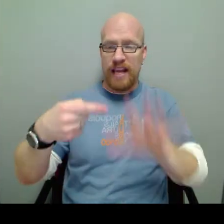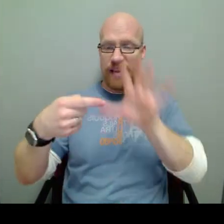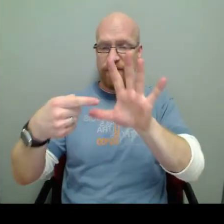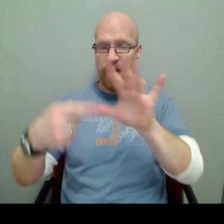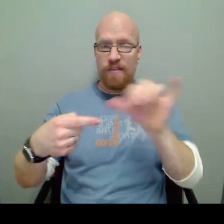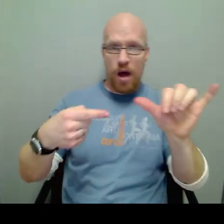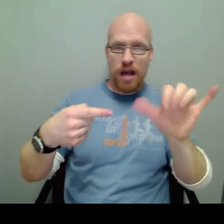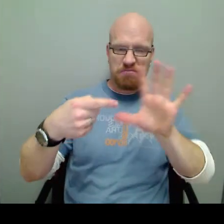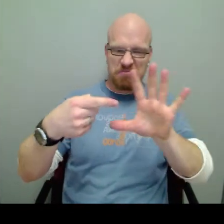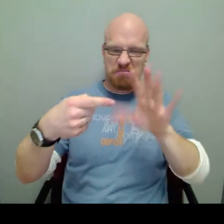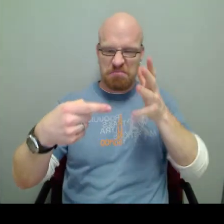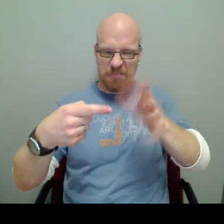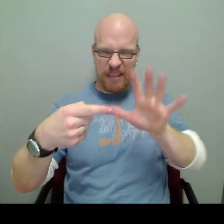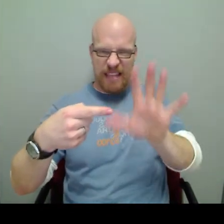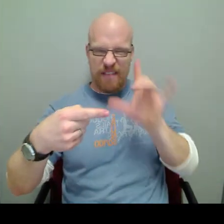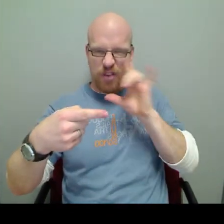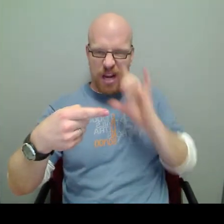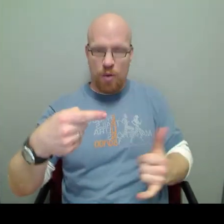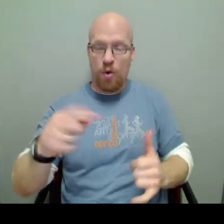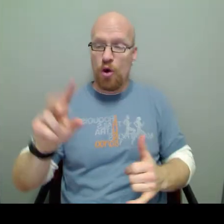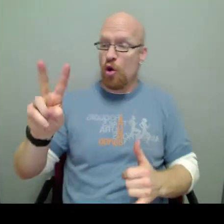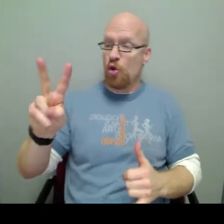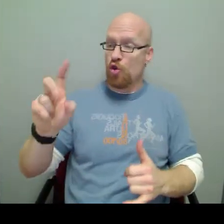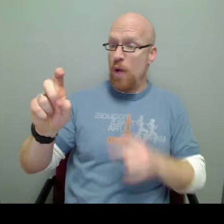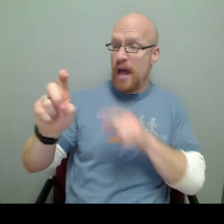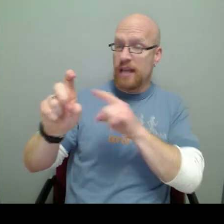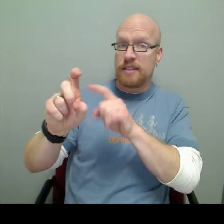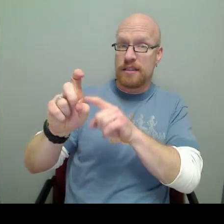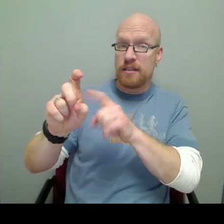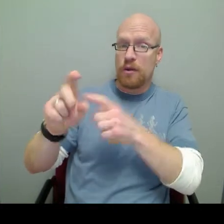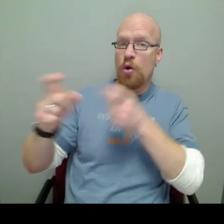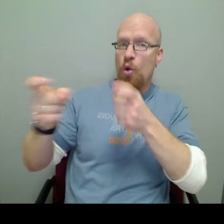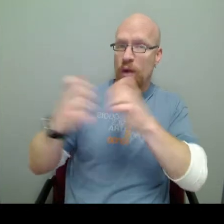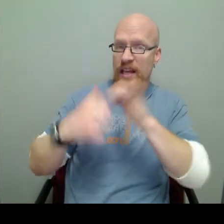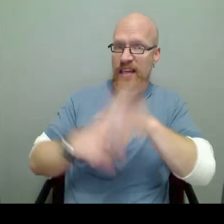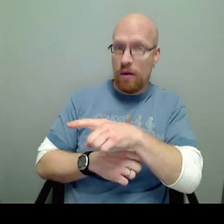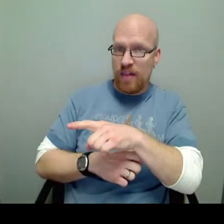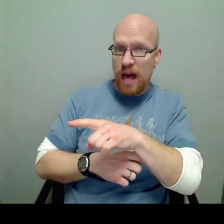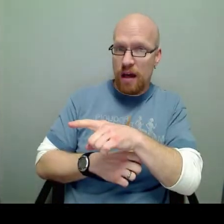Negative 5Y; we'll leave that for now. 2X, we can deal with that.